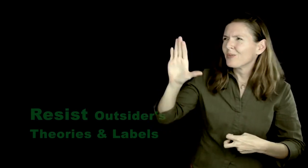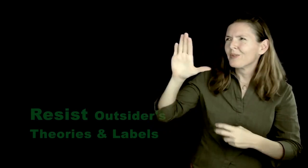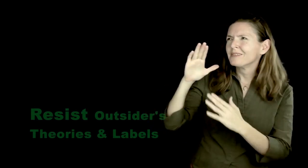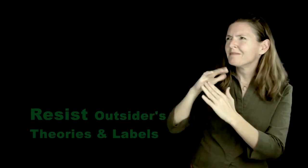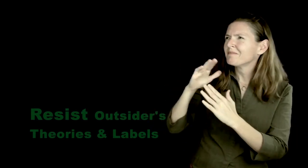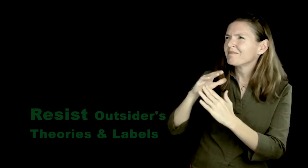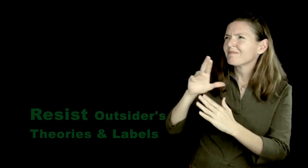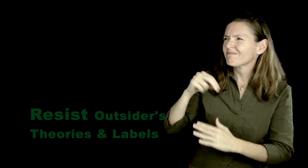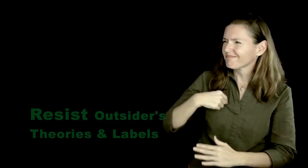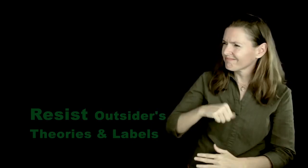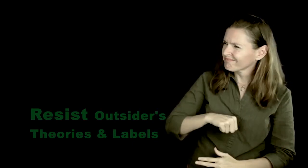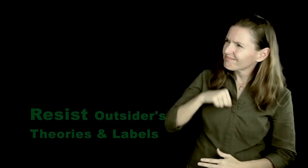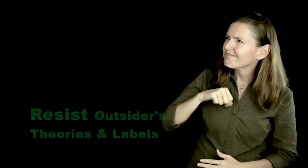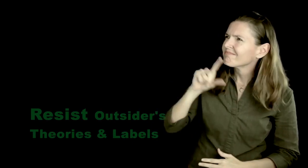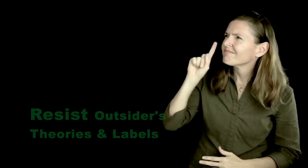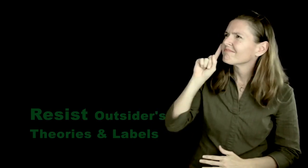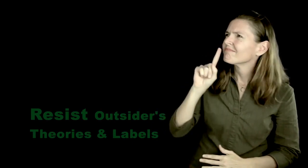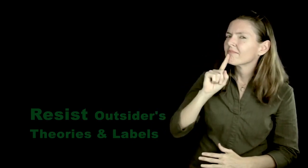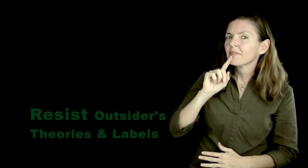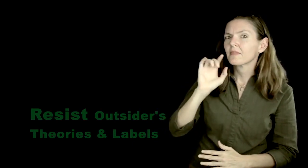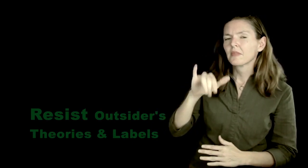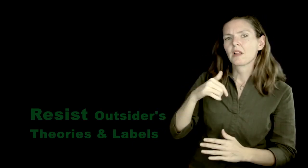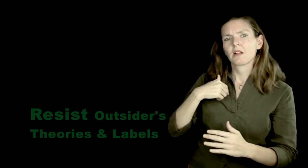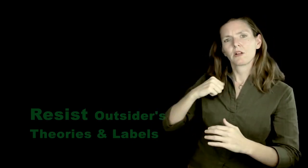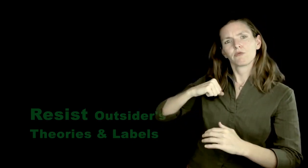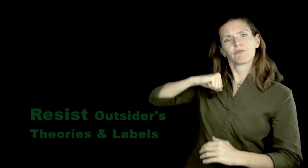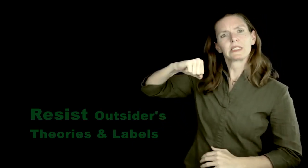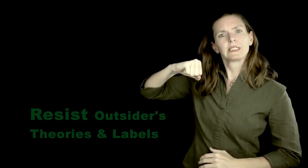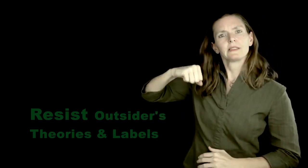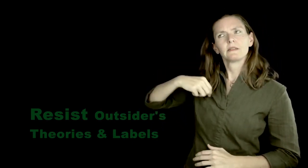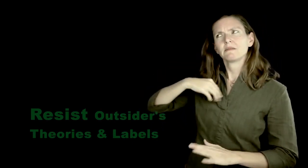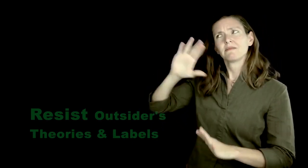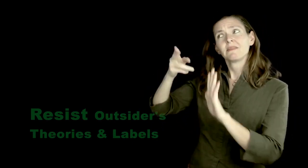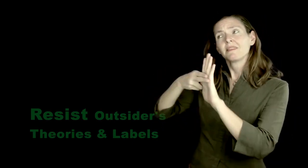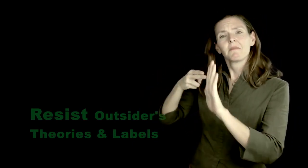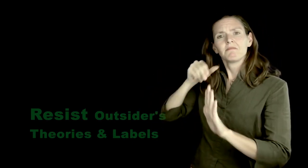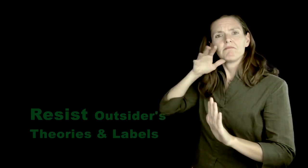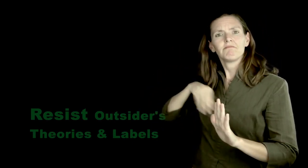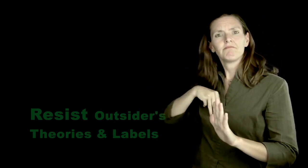Whoa there-- time out. I'm proud to be deaf. I am resisting their labels by not accepting how they define me.